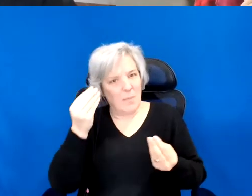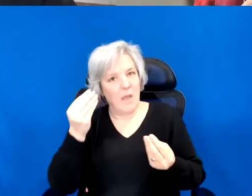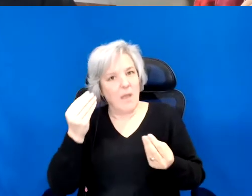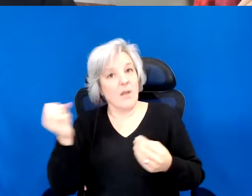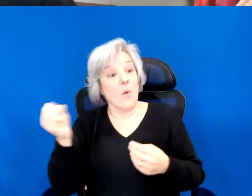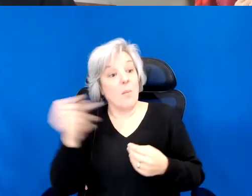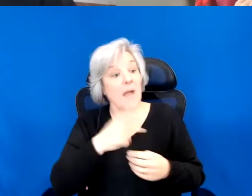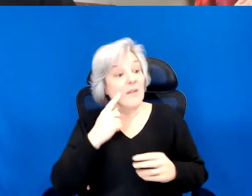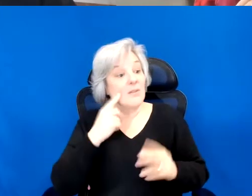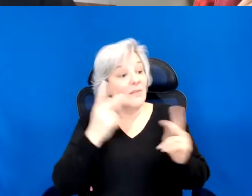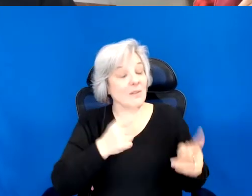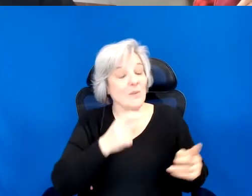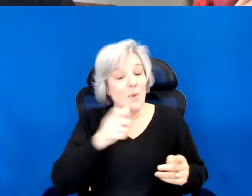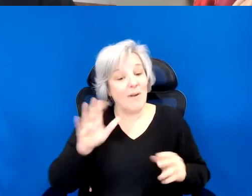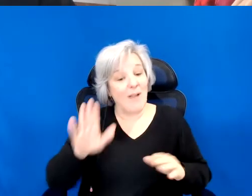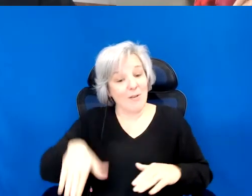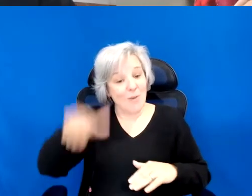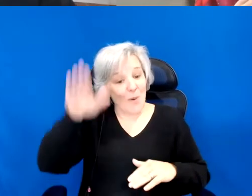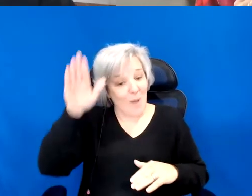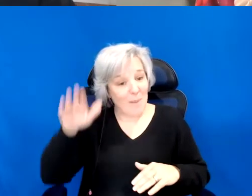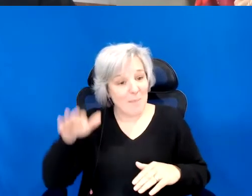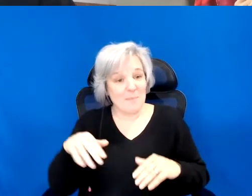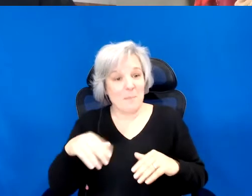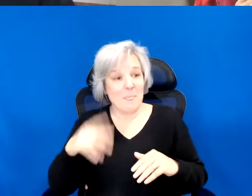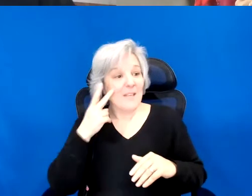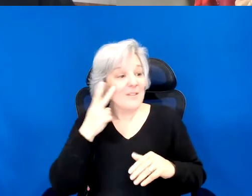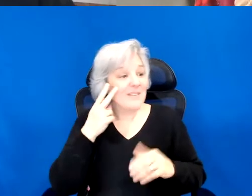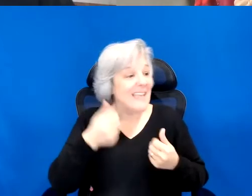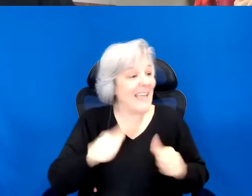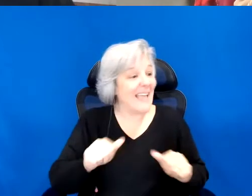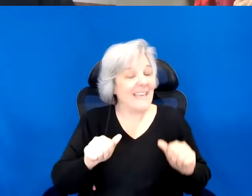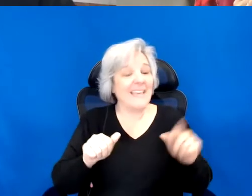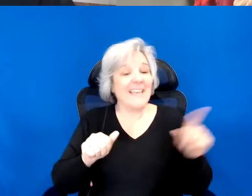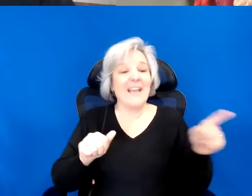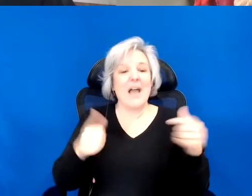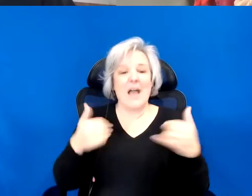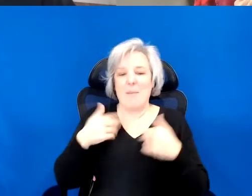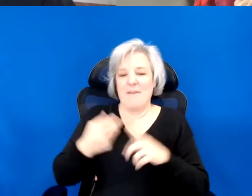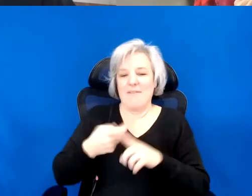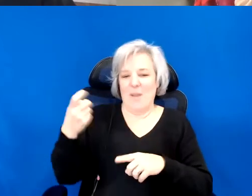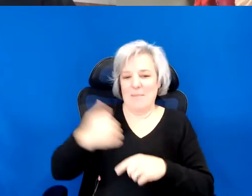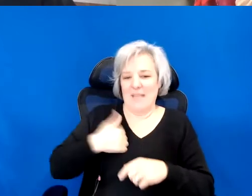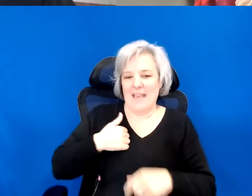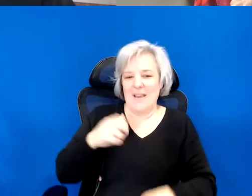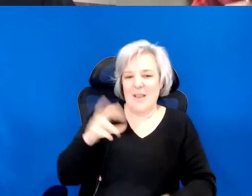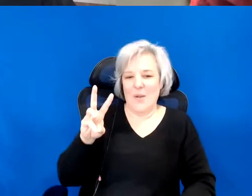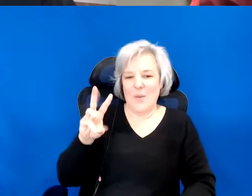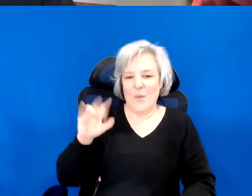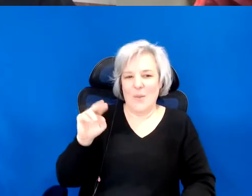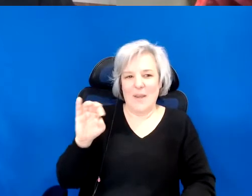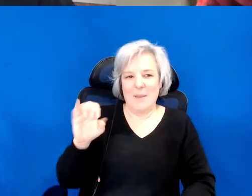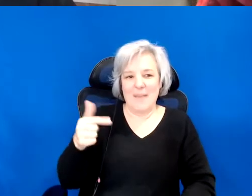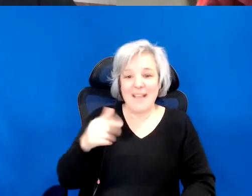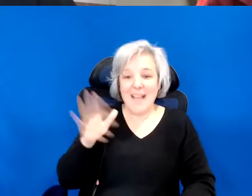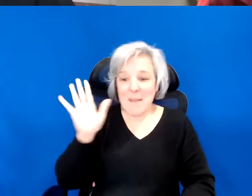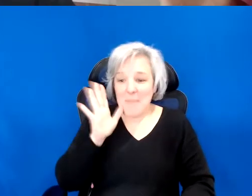my childhood home, if there are any Winnipeg people in the house. I think my mom is here. Hi, mom.